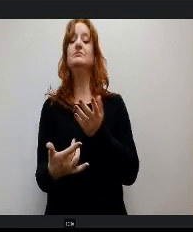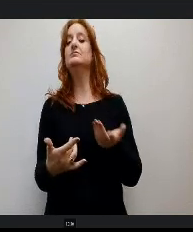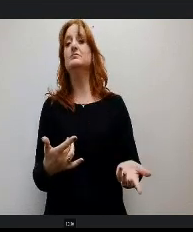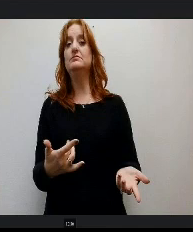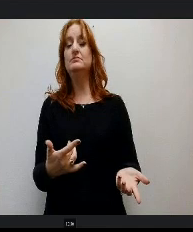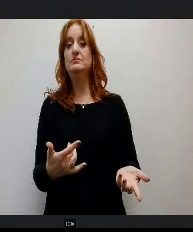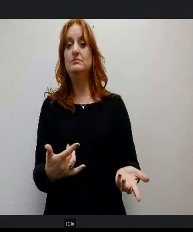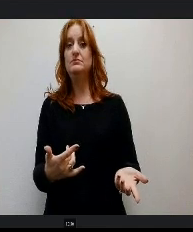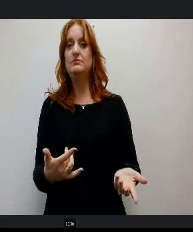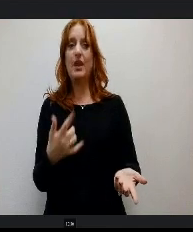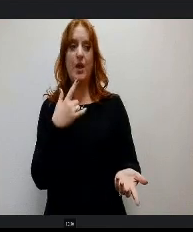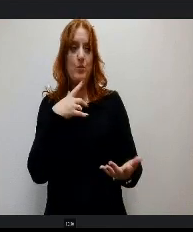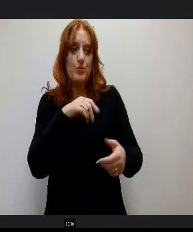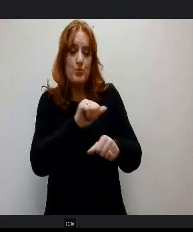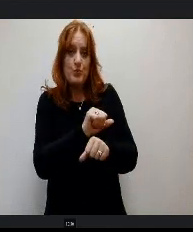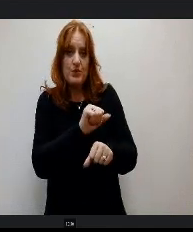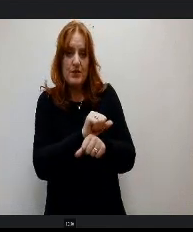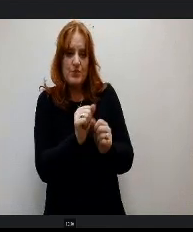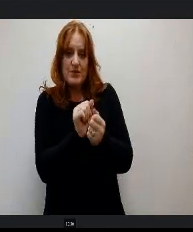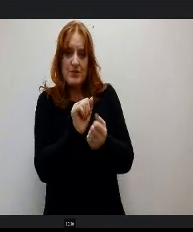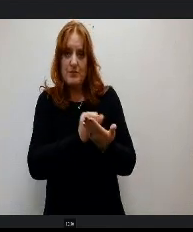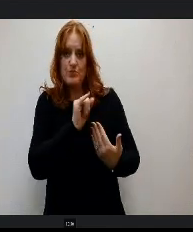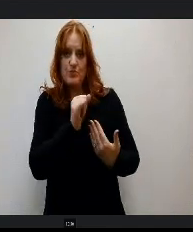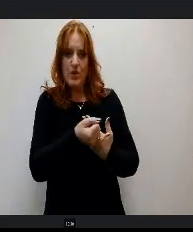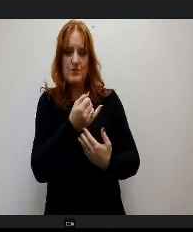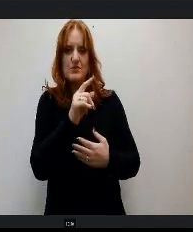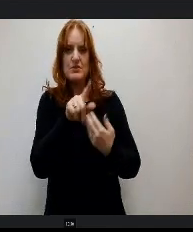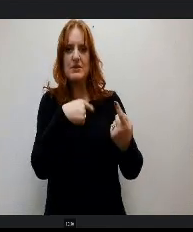working on this project about 5 or six years ago.